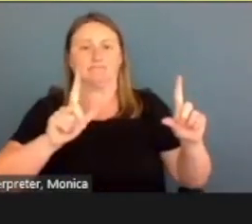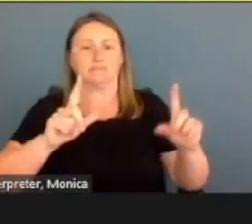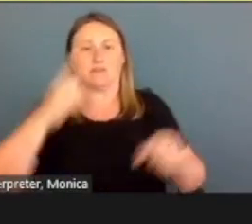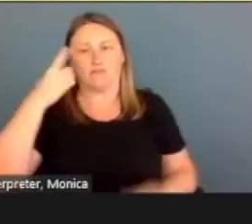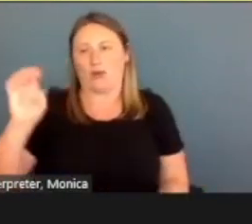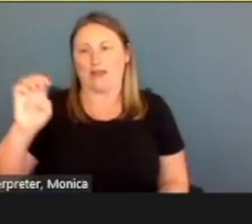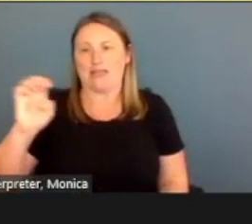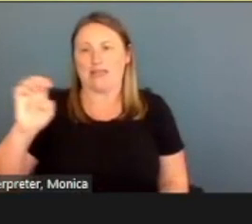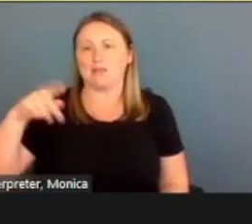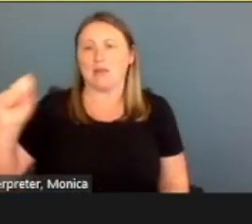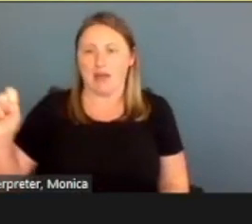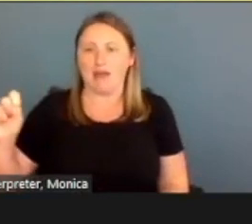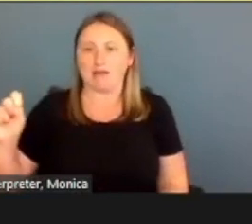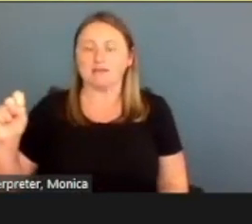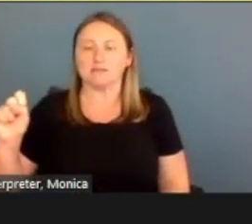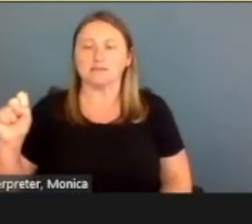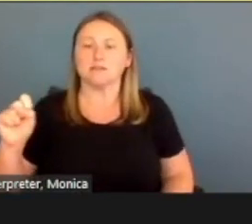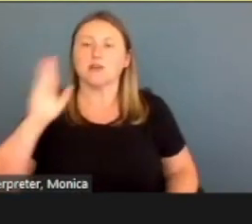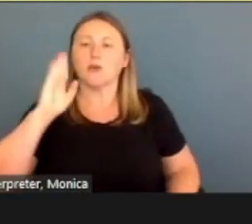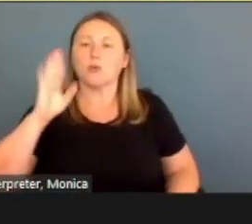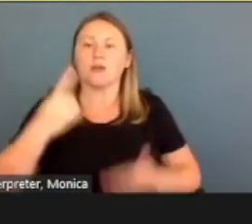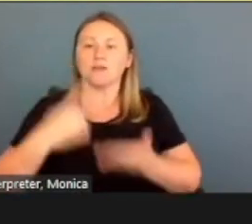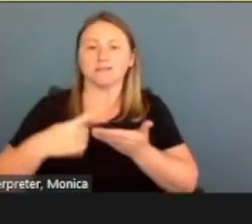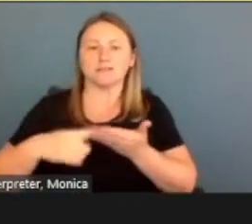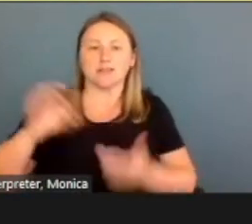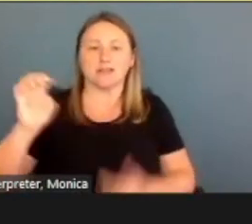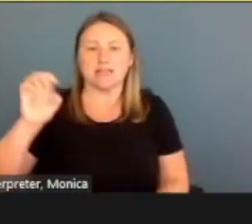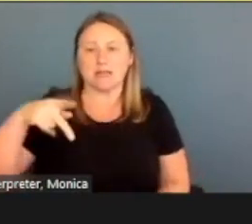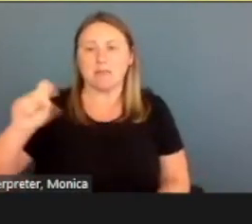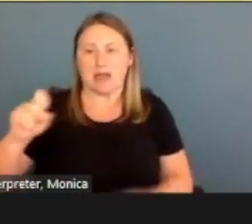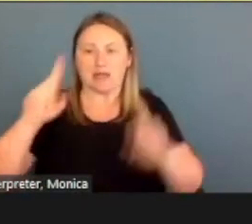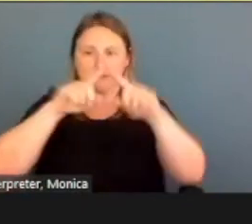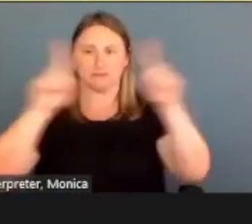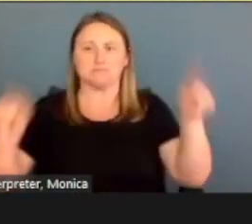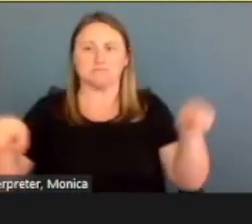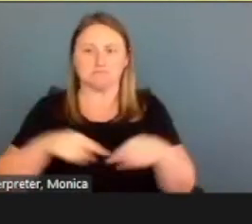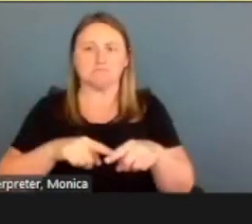We'll be going over the ePASS site today. This is what it looks like